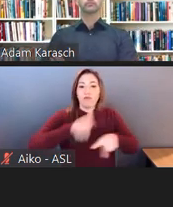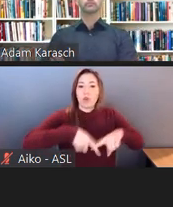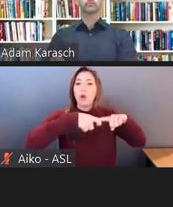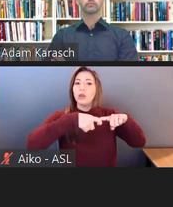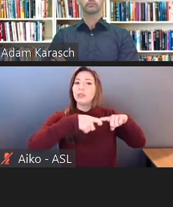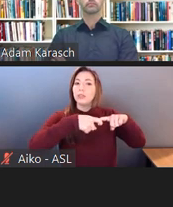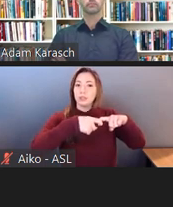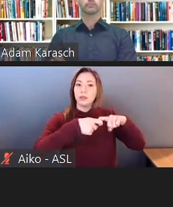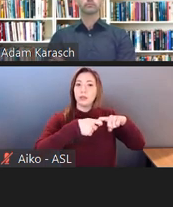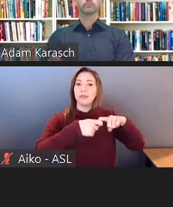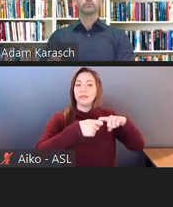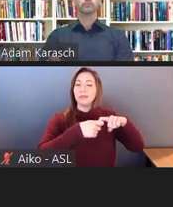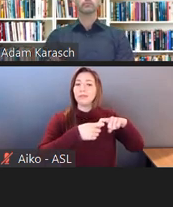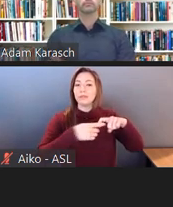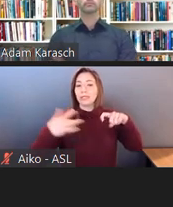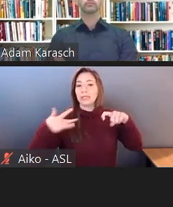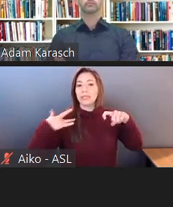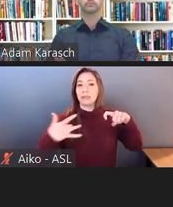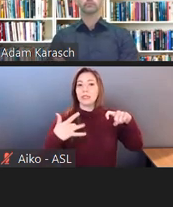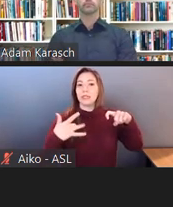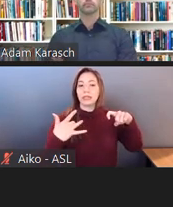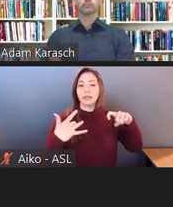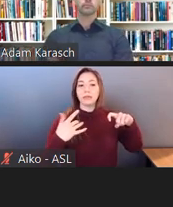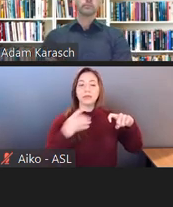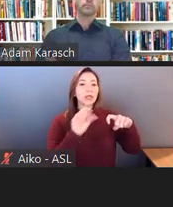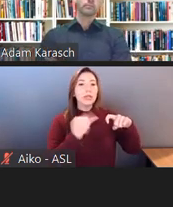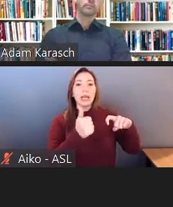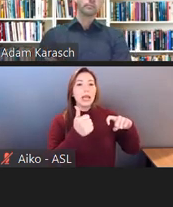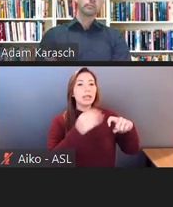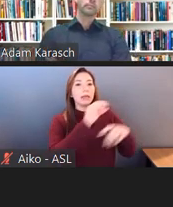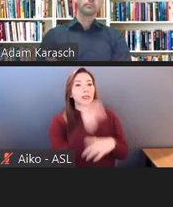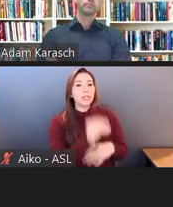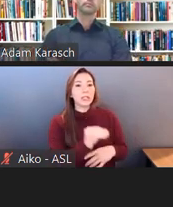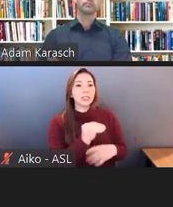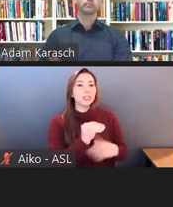the percentage of those cases that are settling is even higher because people know